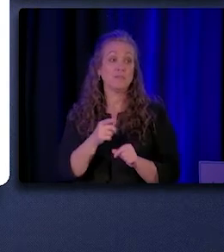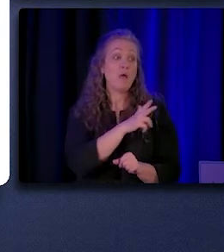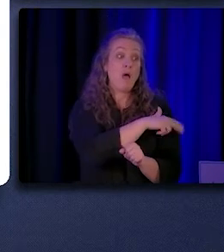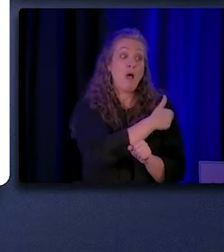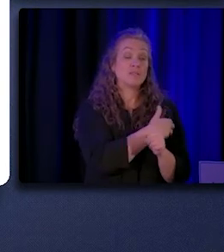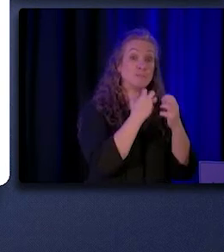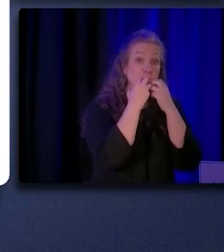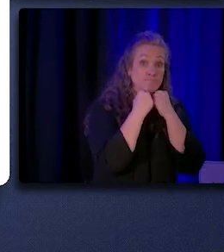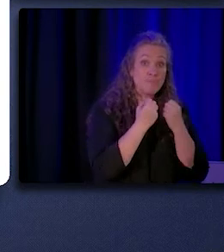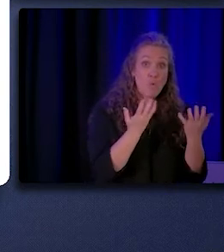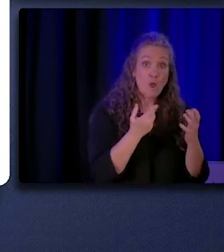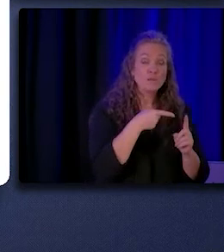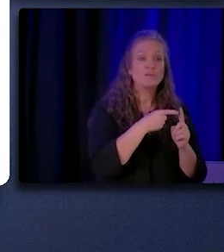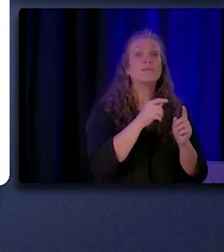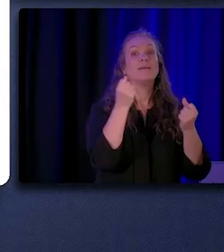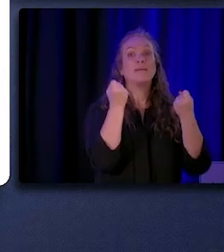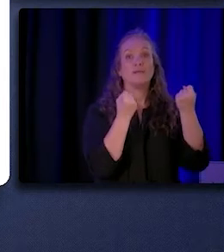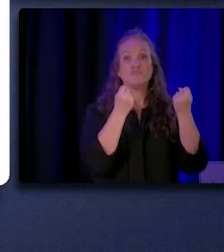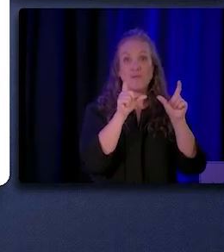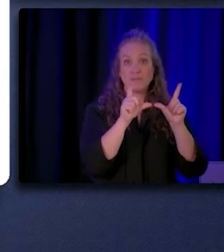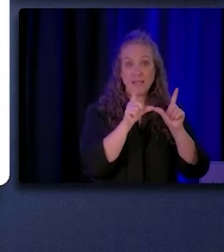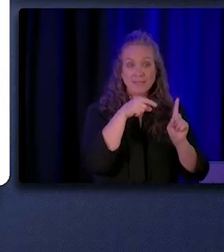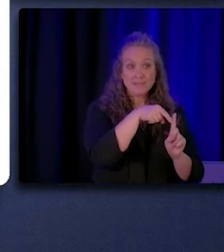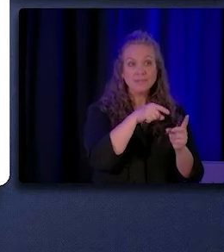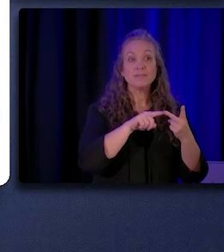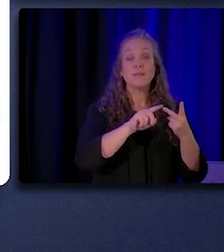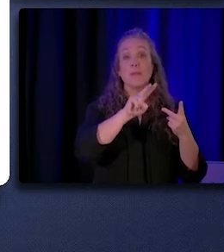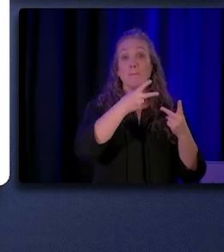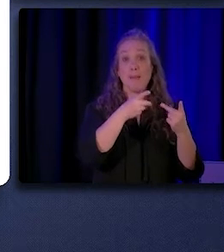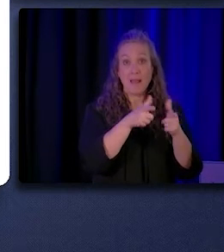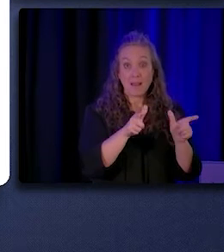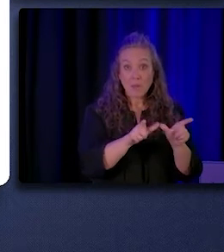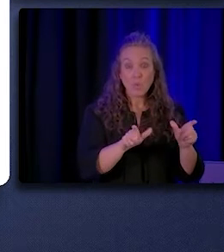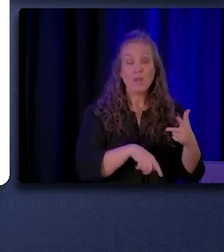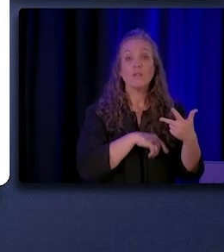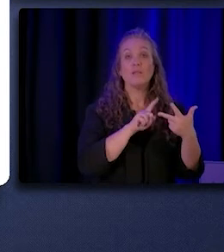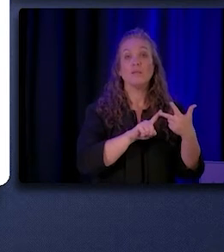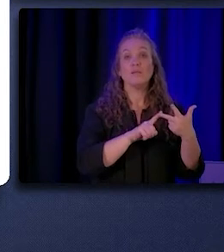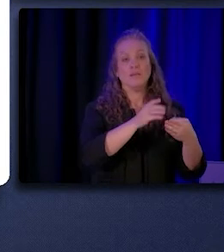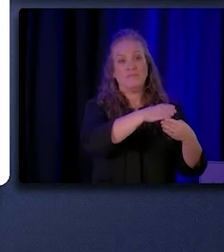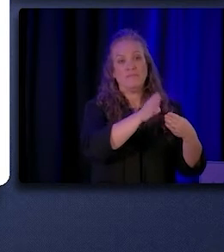were having a California's driver's license, being bilingual and having completed CHW/P training.